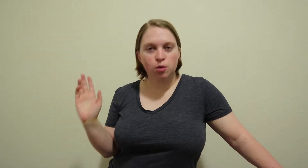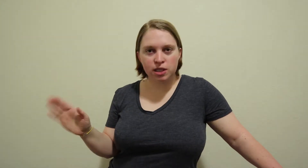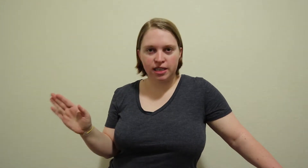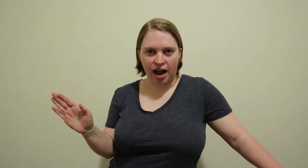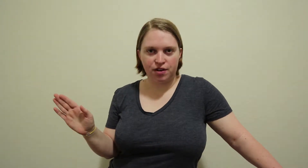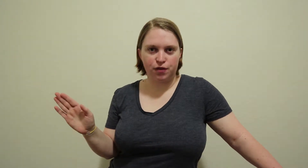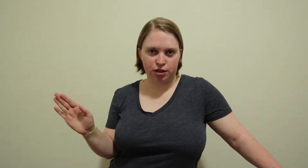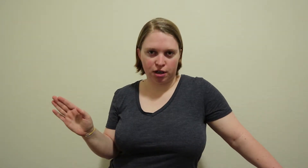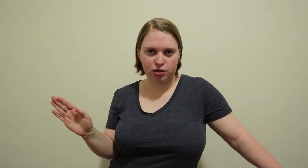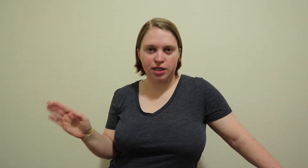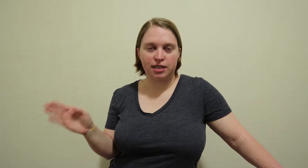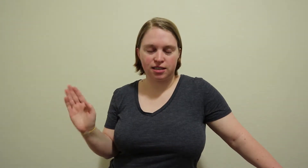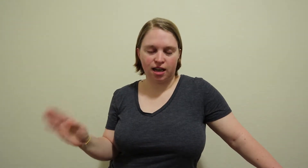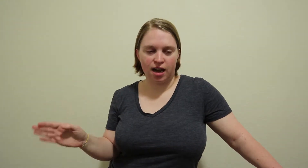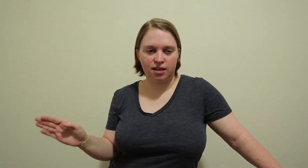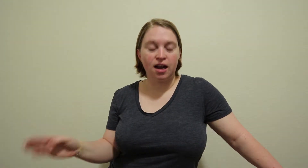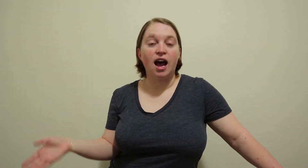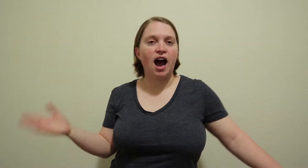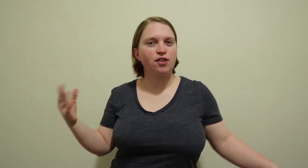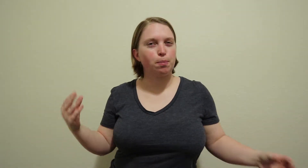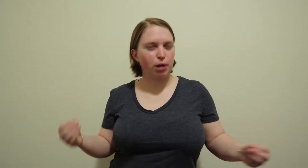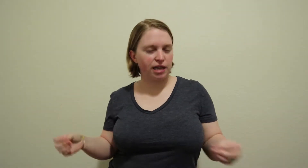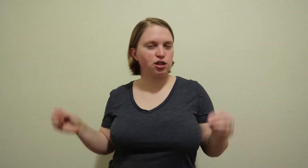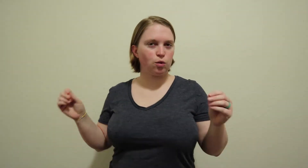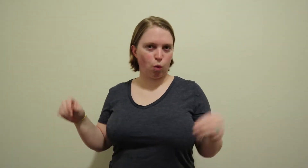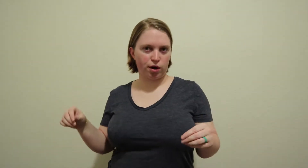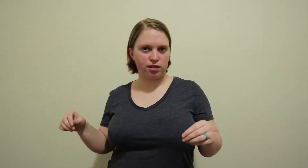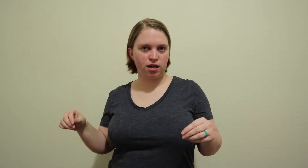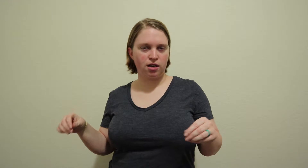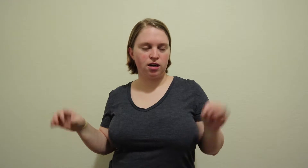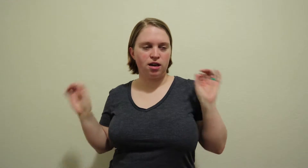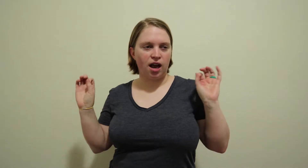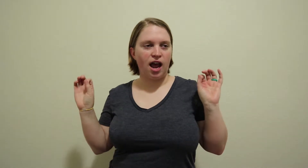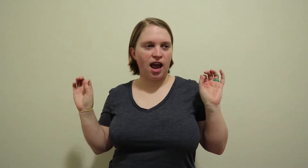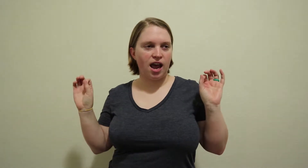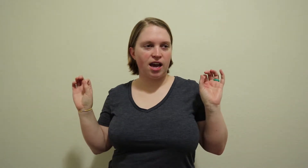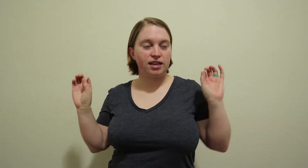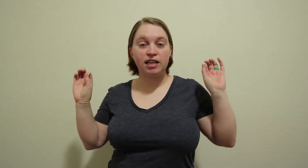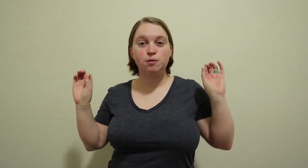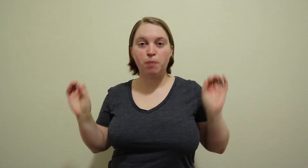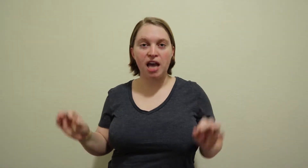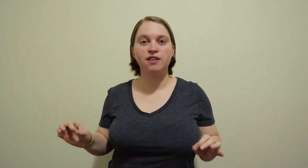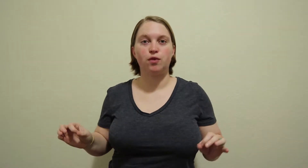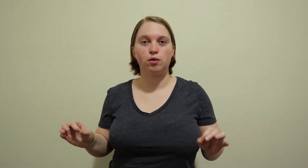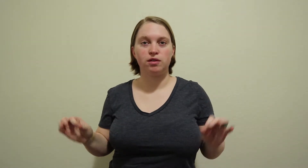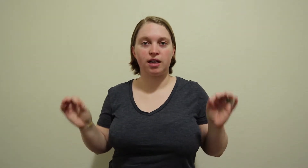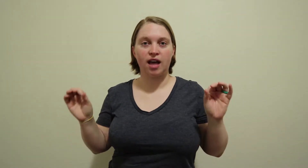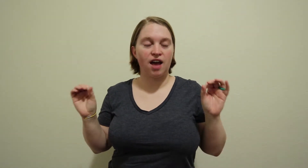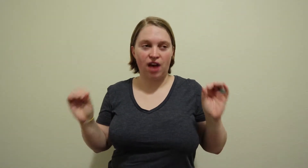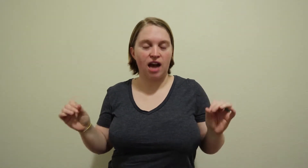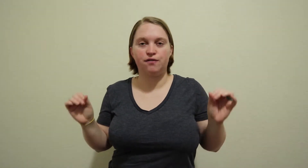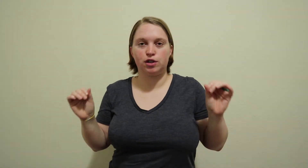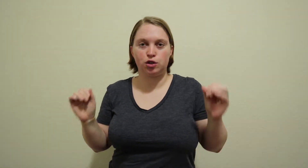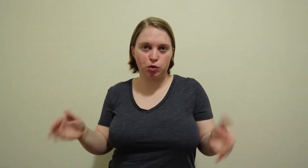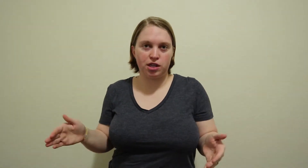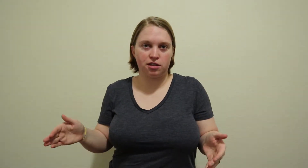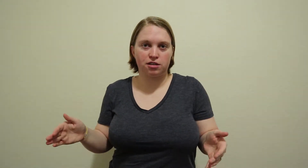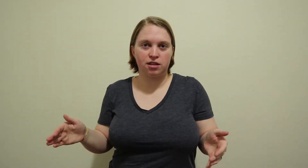The reason I had a foot surgery is that I have a plantar wart and it's painful like I've had it for two years